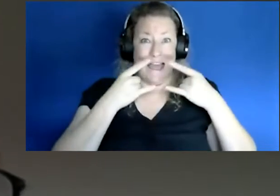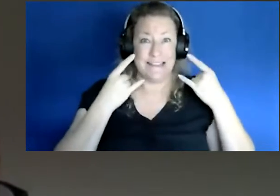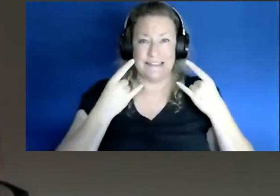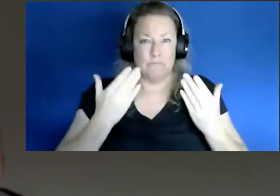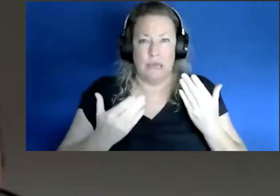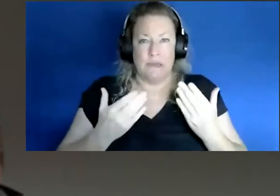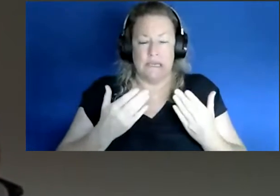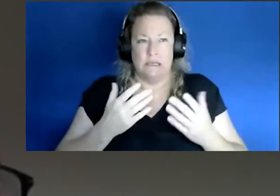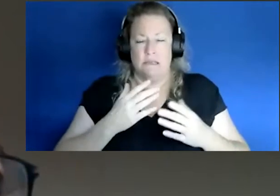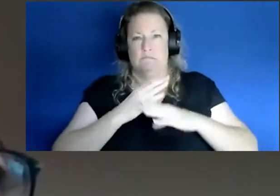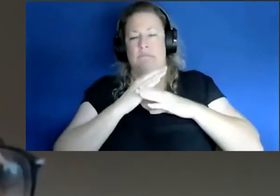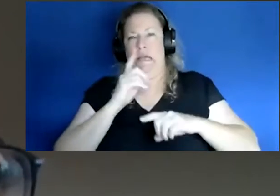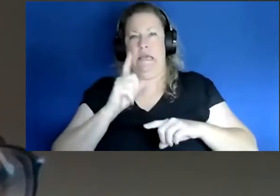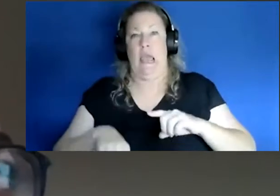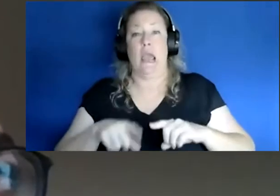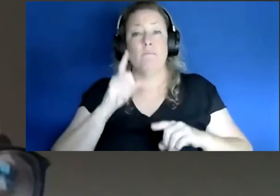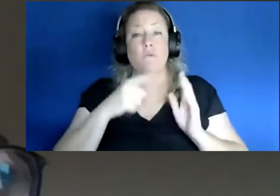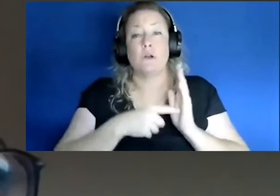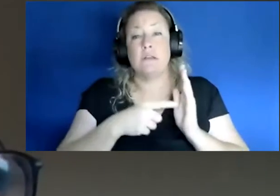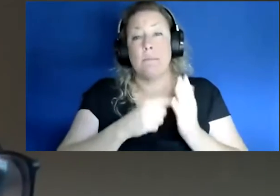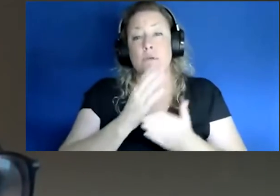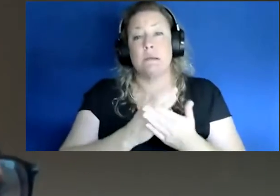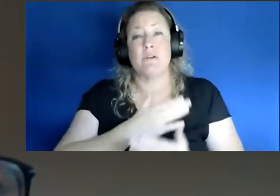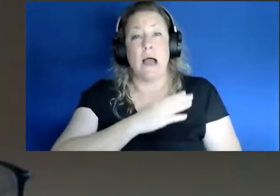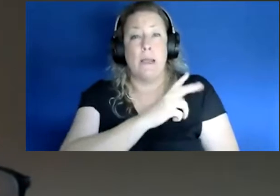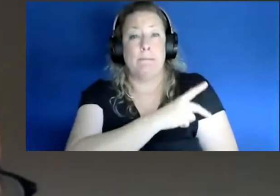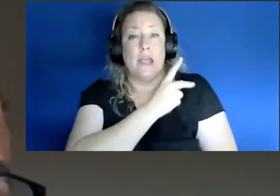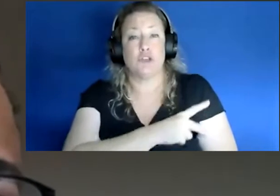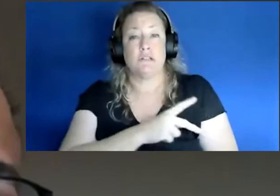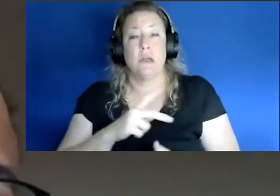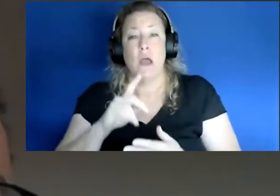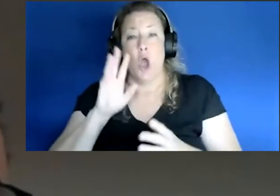hampered you know for instance some of my patients with autism, you know, having them wear a mask all